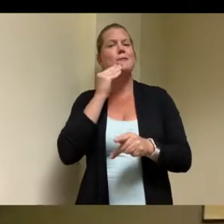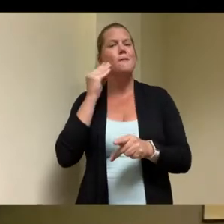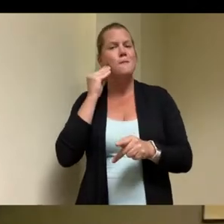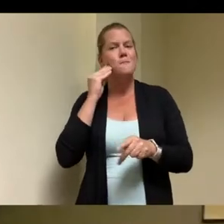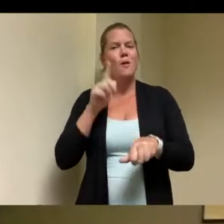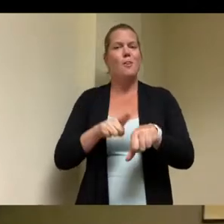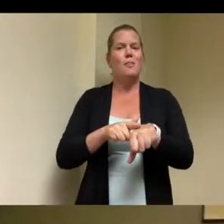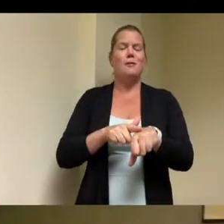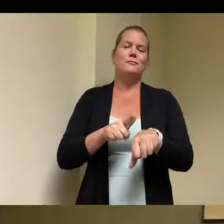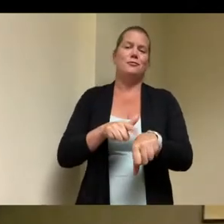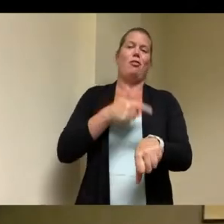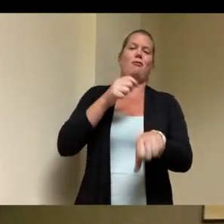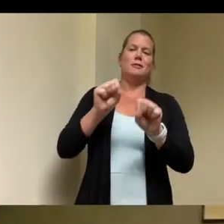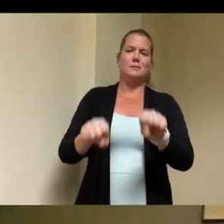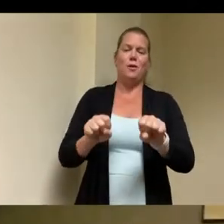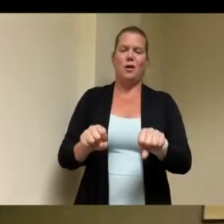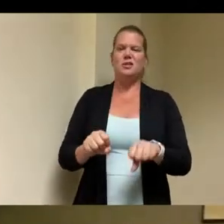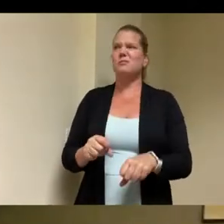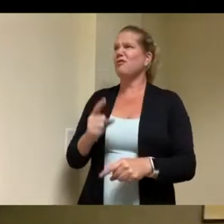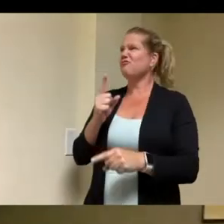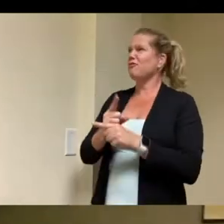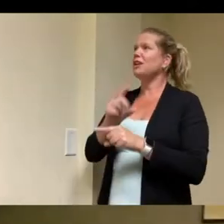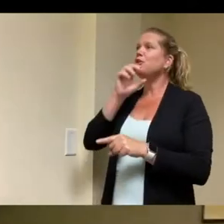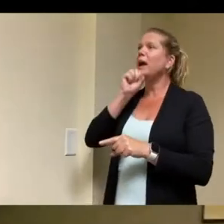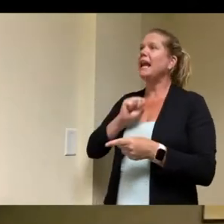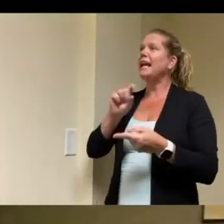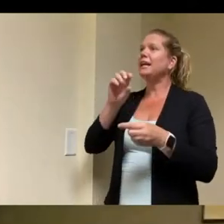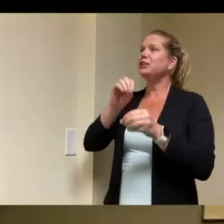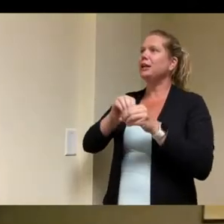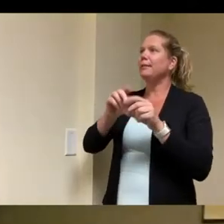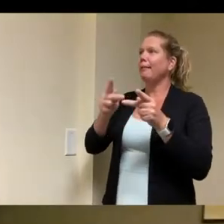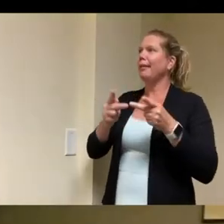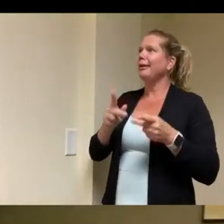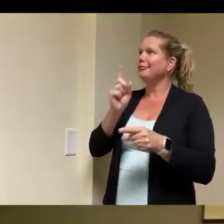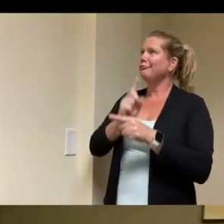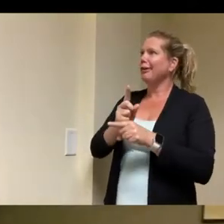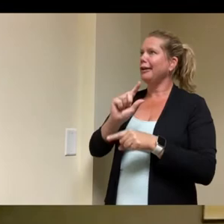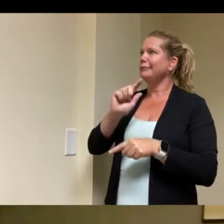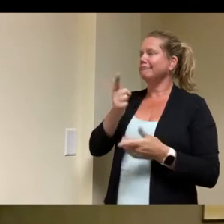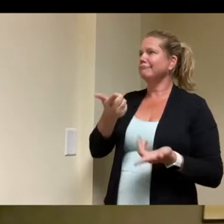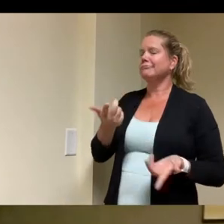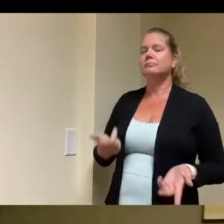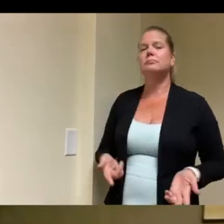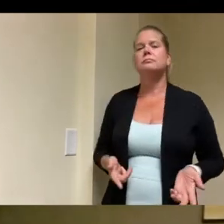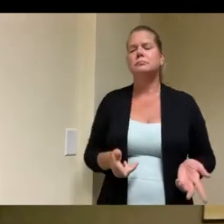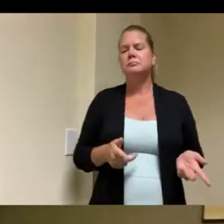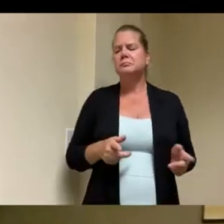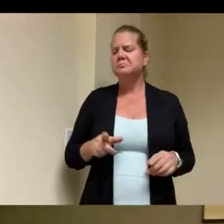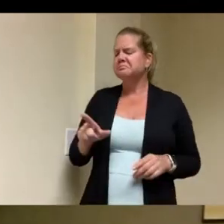the history of this particular property in germantown um you know where it is how you acquired it what uh